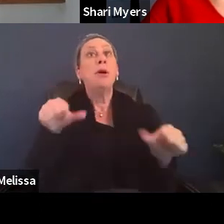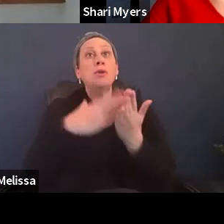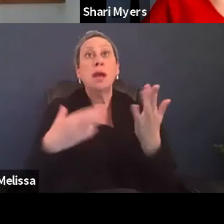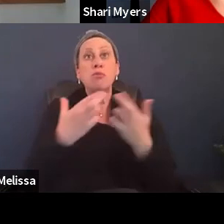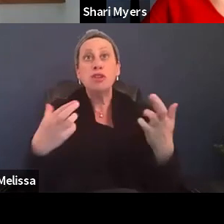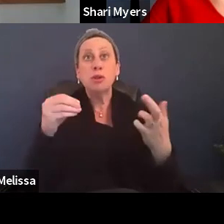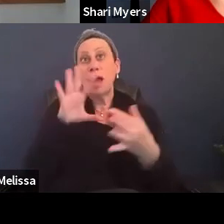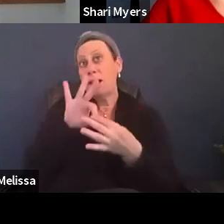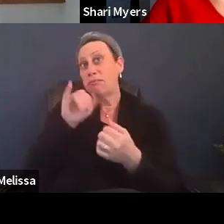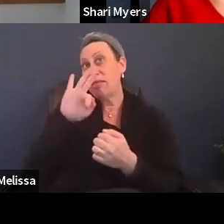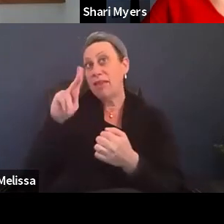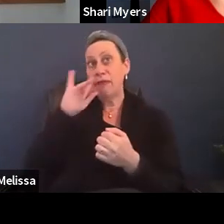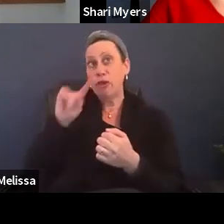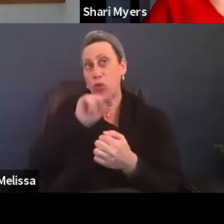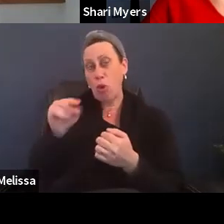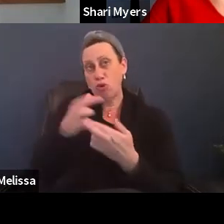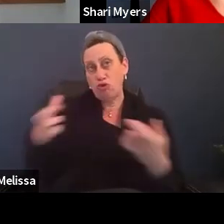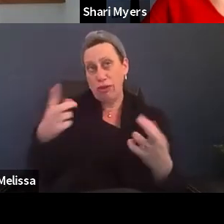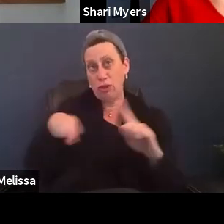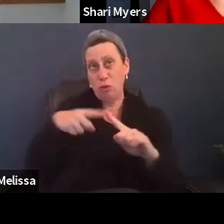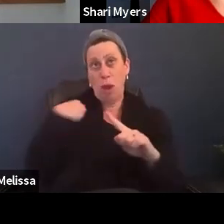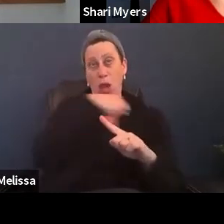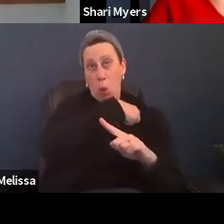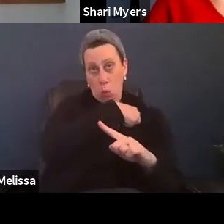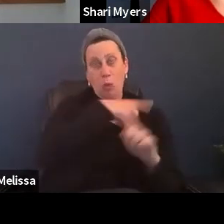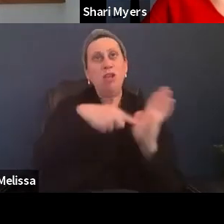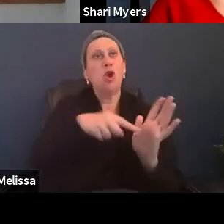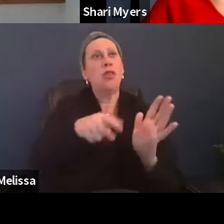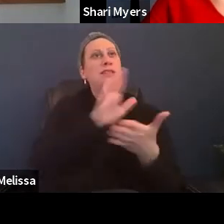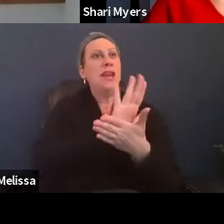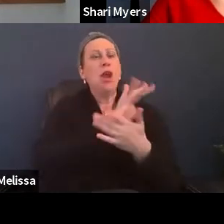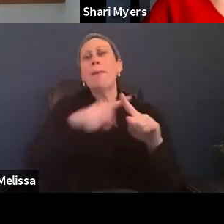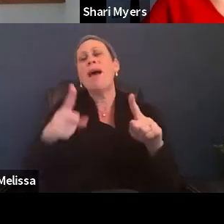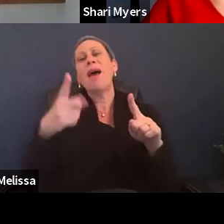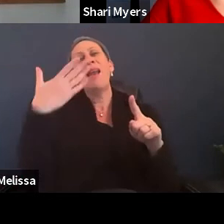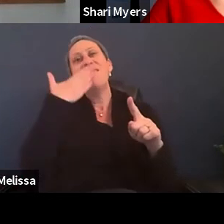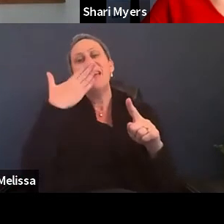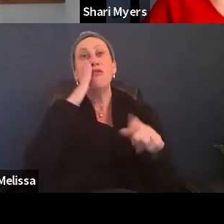to those resources when we stop this video. But ladies, I wanna thank you for the work that you do